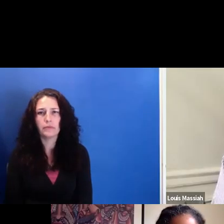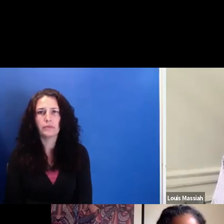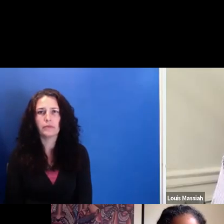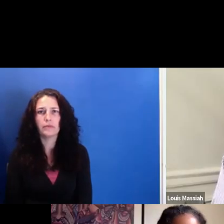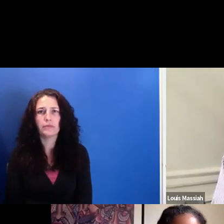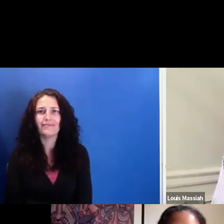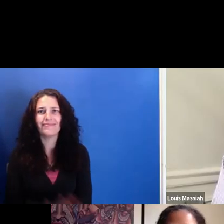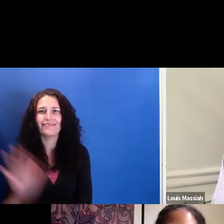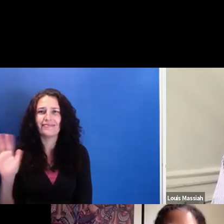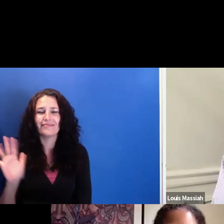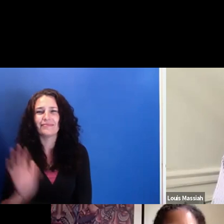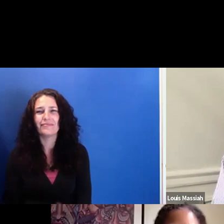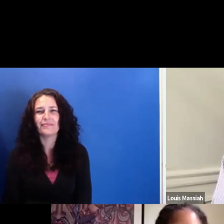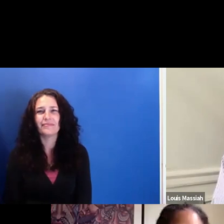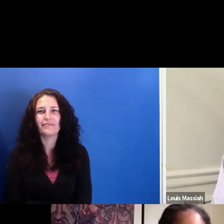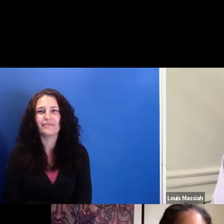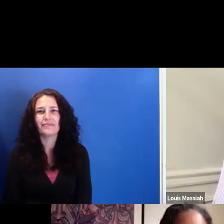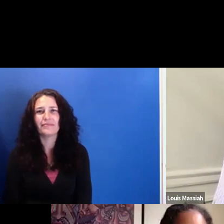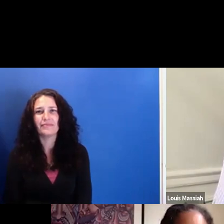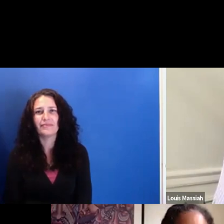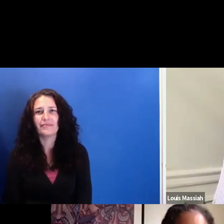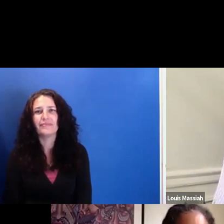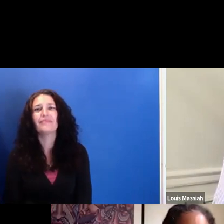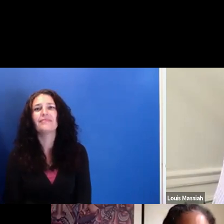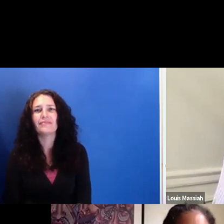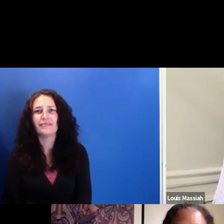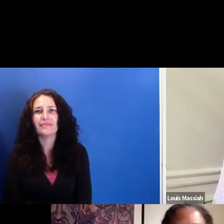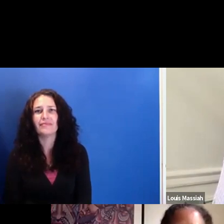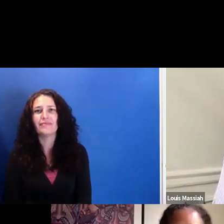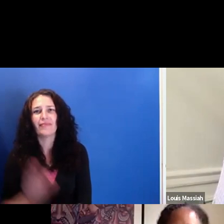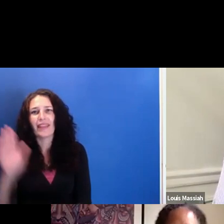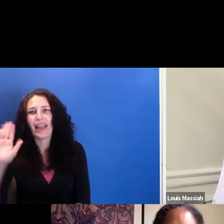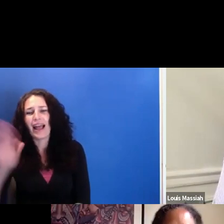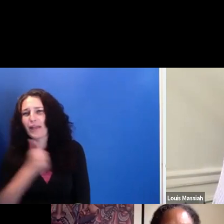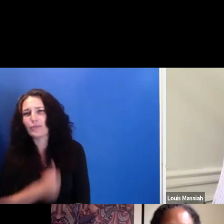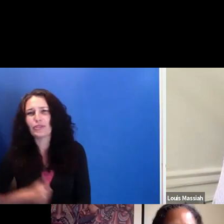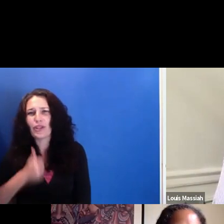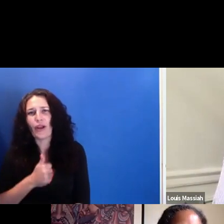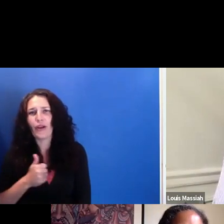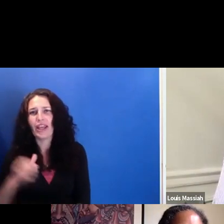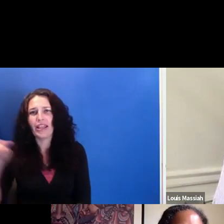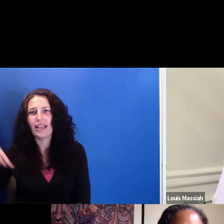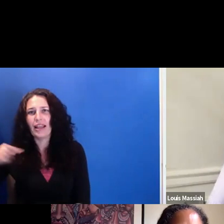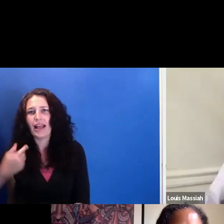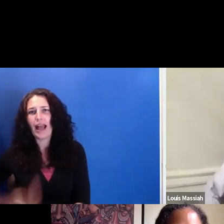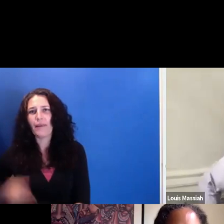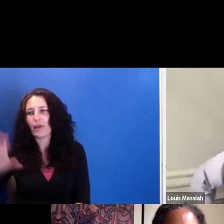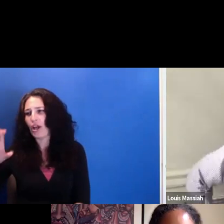Hi. This is not Asad. This is Charlin, yeah. Hi, Charlin. Hi. Thanks for joining us.